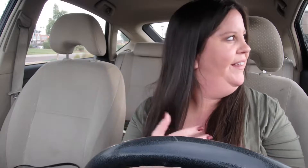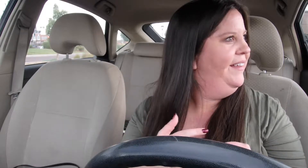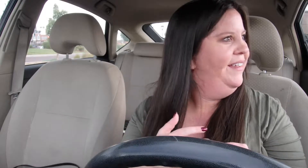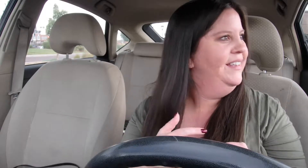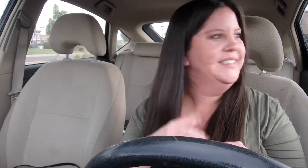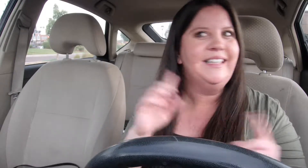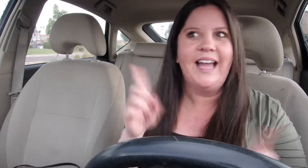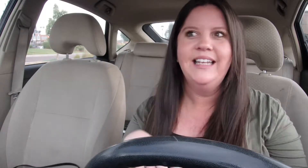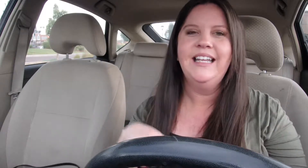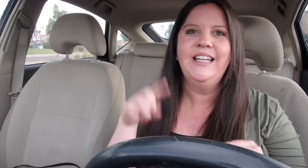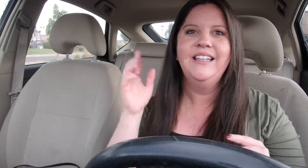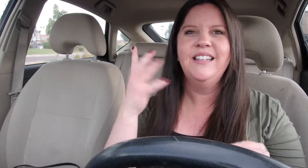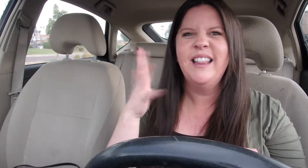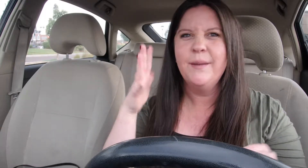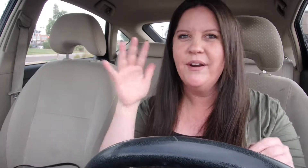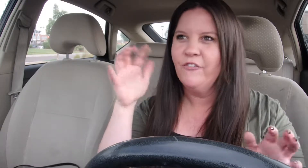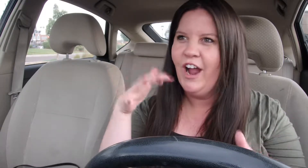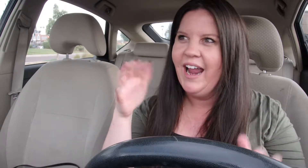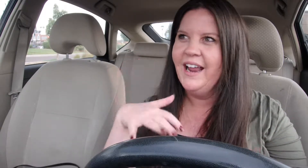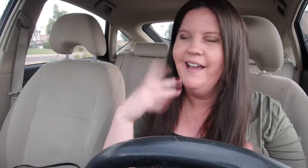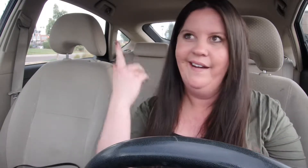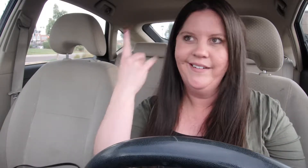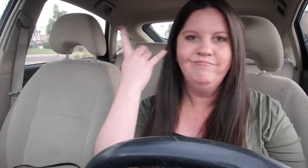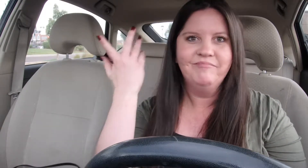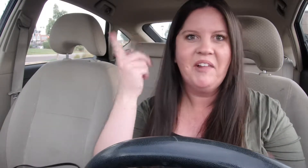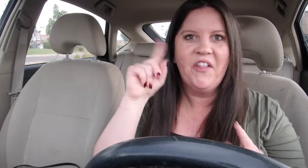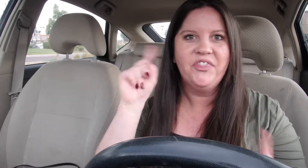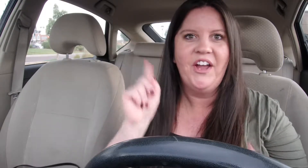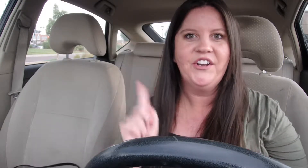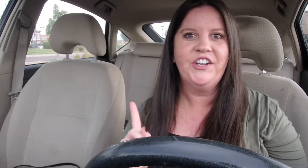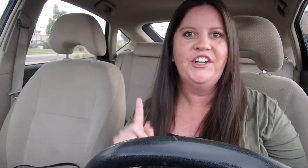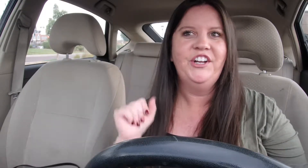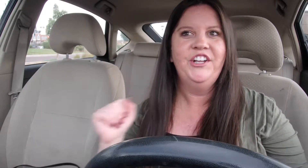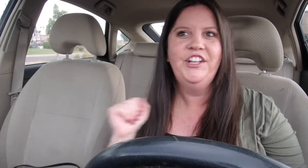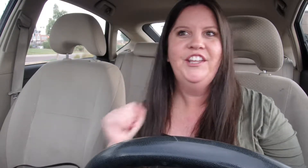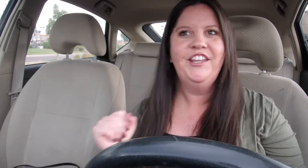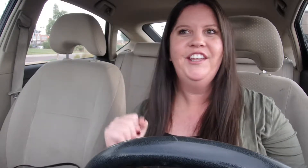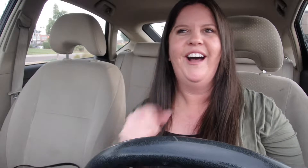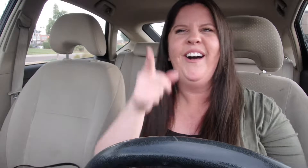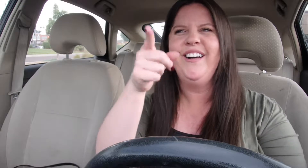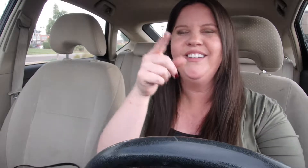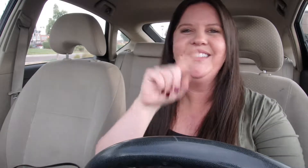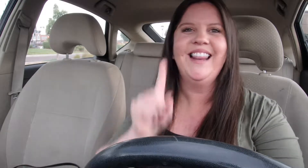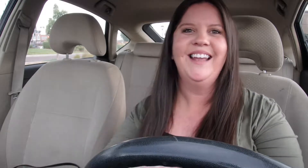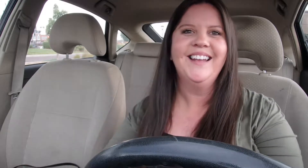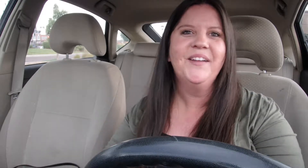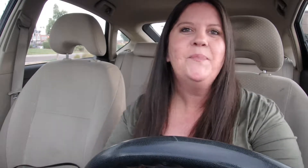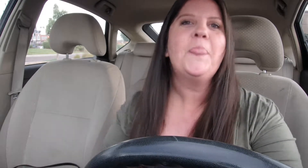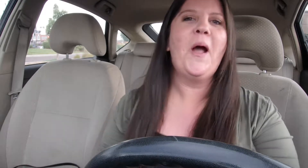It's lighting and a little bit of rain and thunder Oh there's the lighting